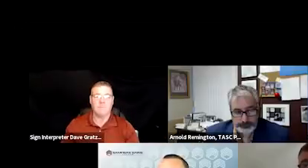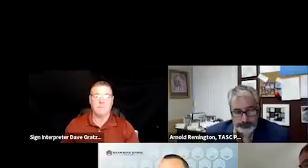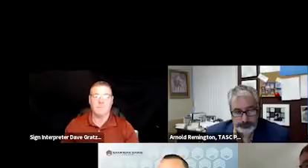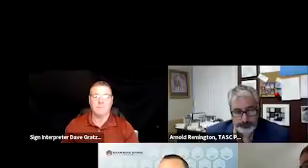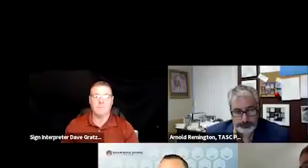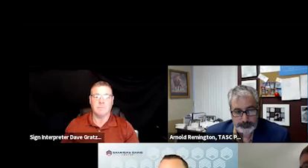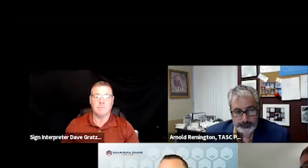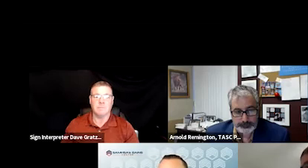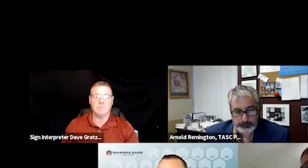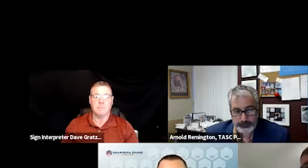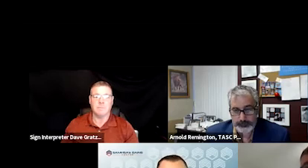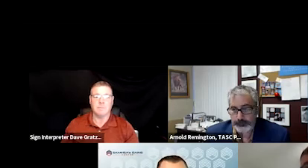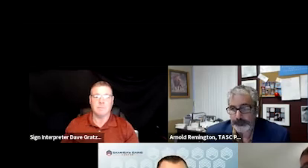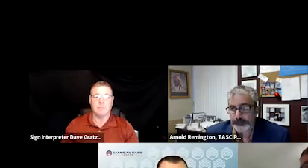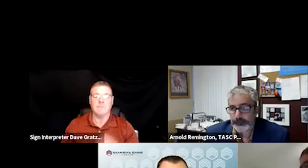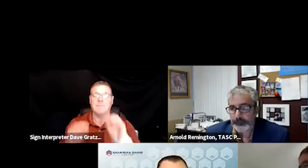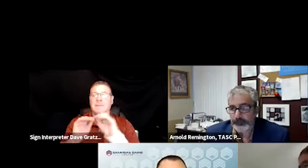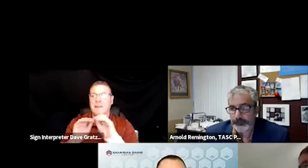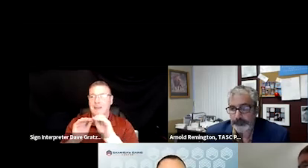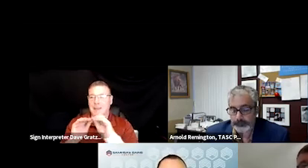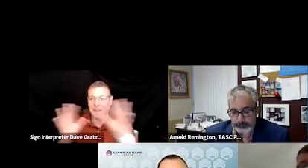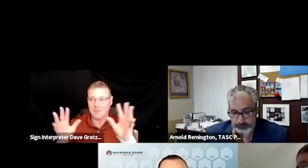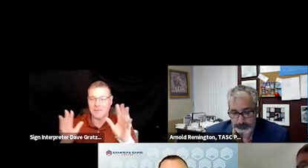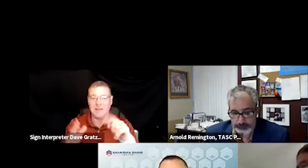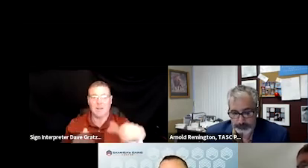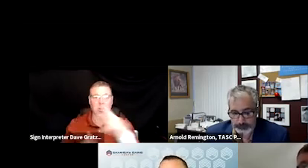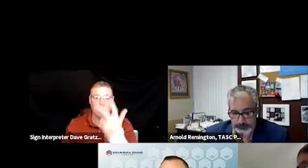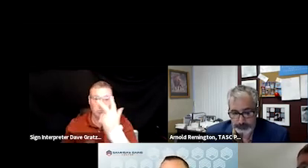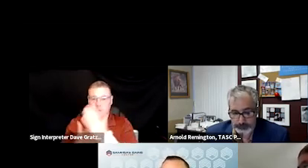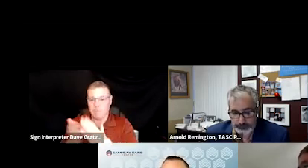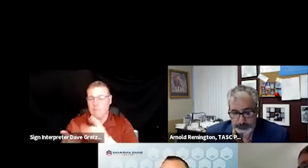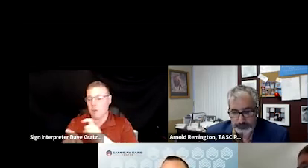Obviously these three legs of the stool, someone to call, someone to go see that person